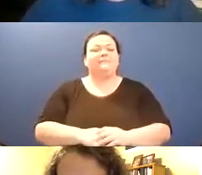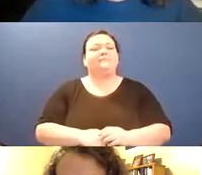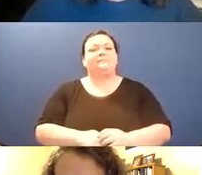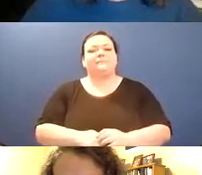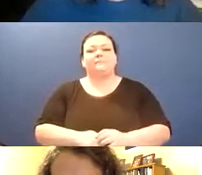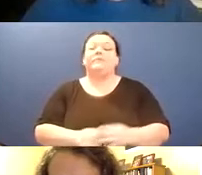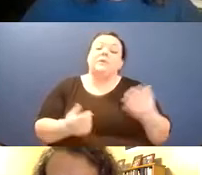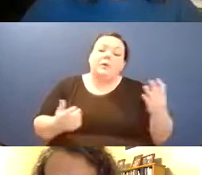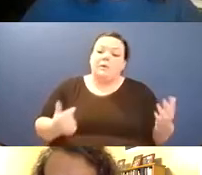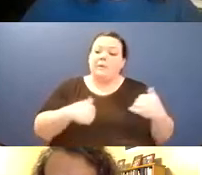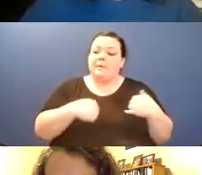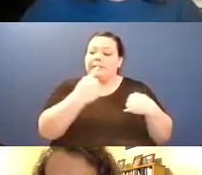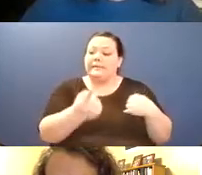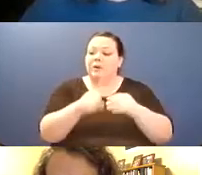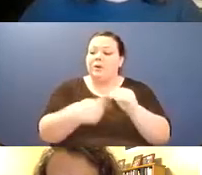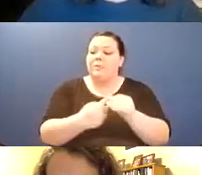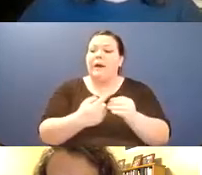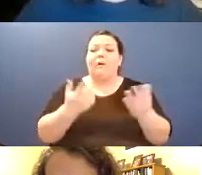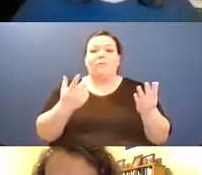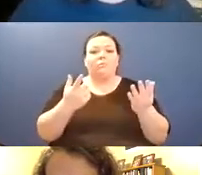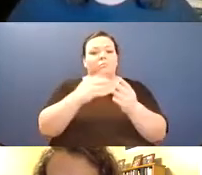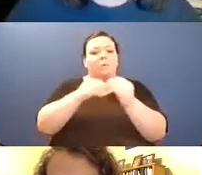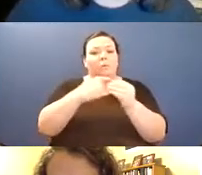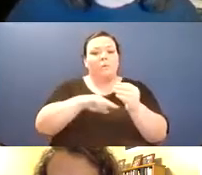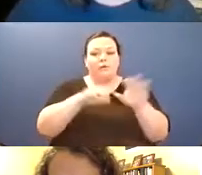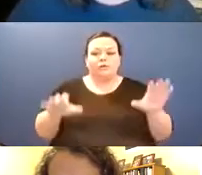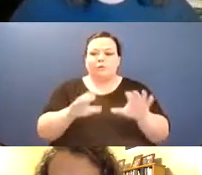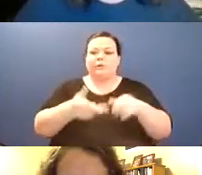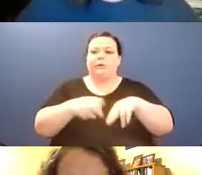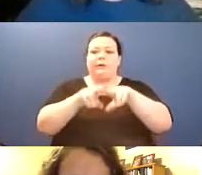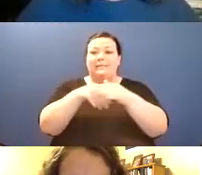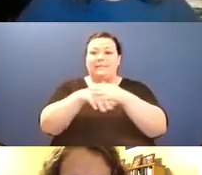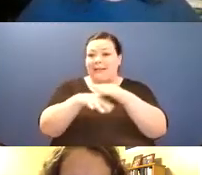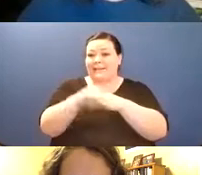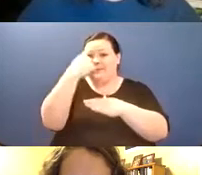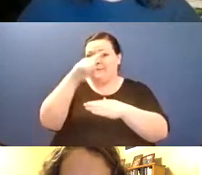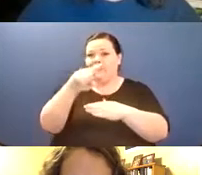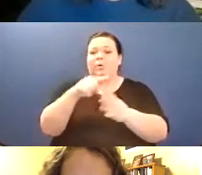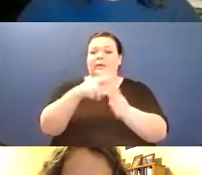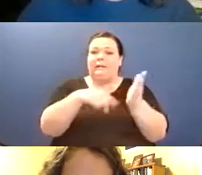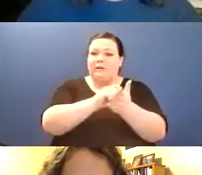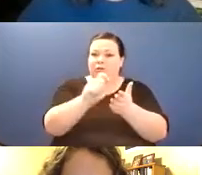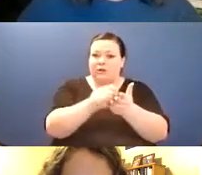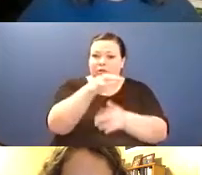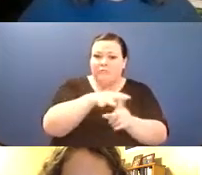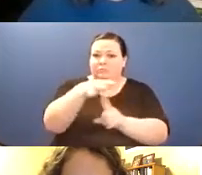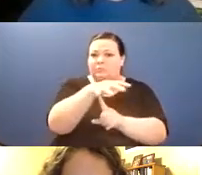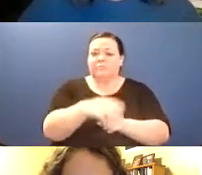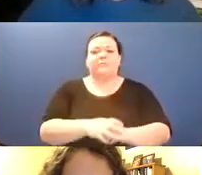because of everything from distance to immune issues to physical access challenges so even when we return to an in-person format which we're not going to do until